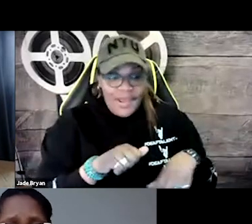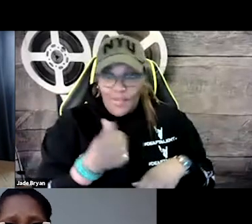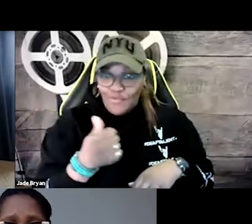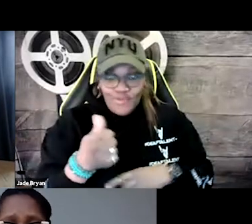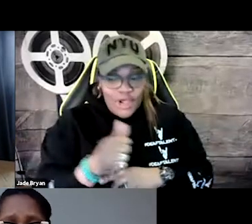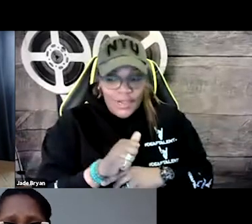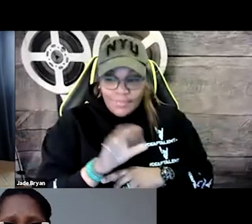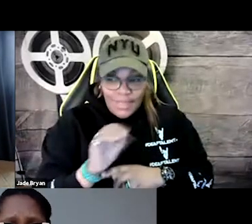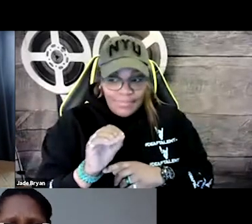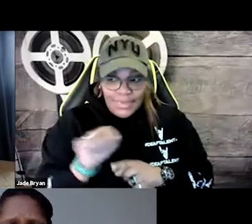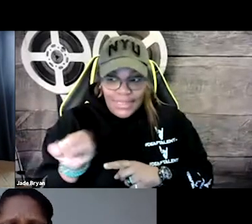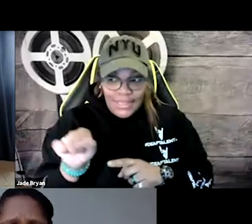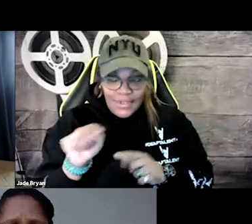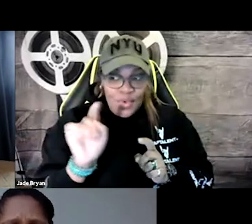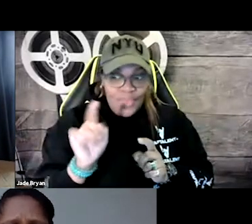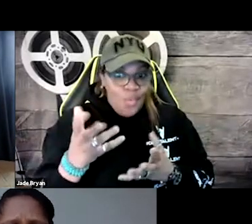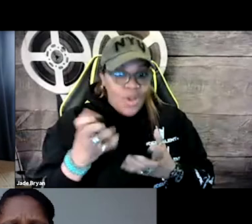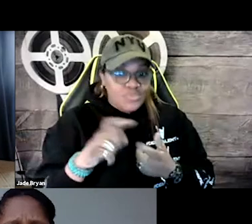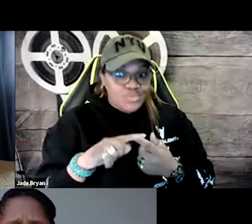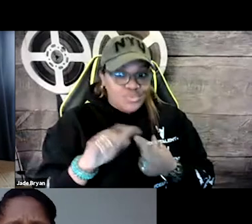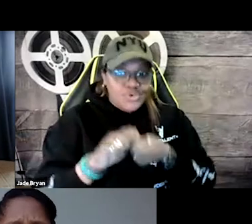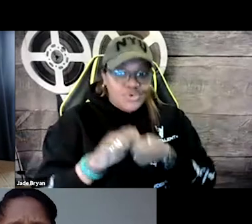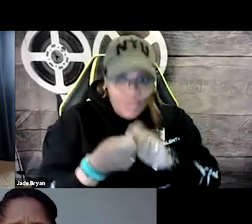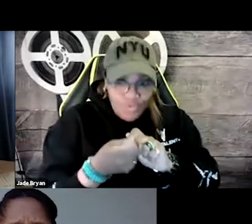And so being able to include those lyrics,